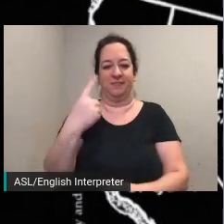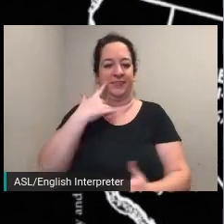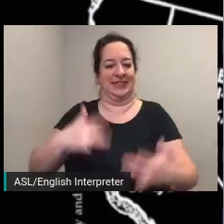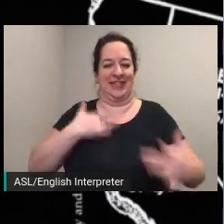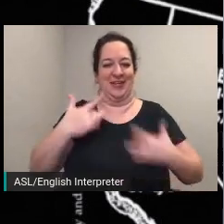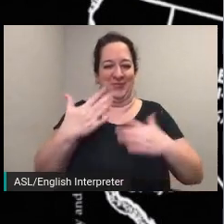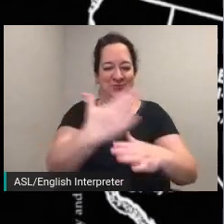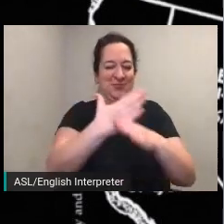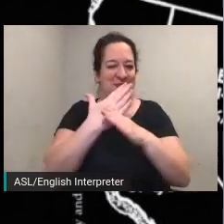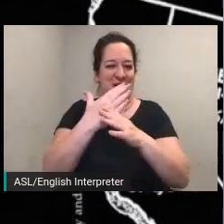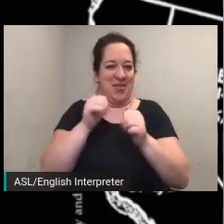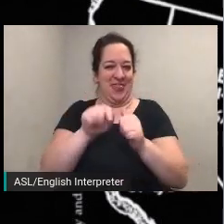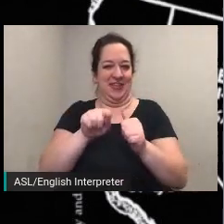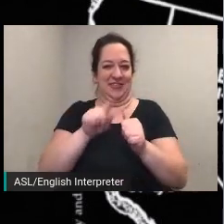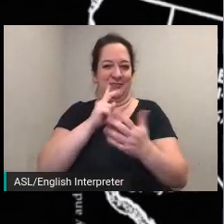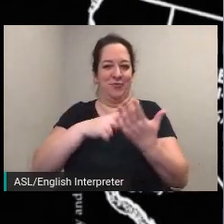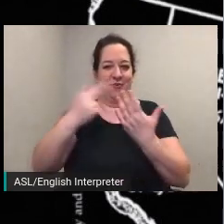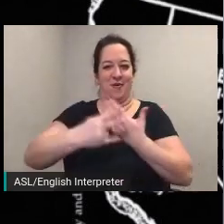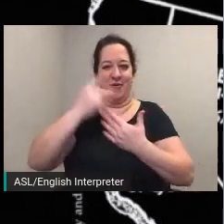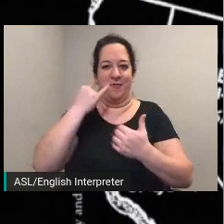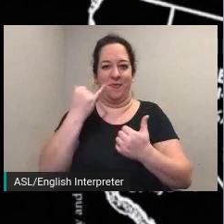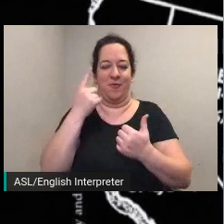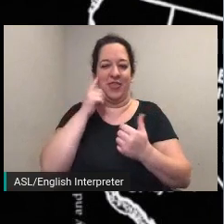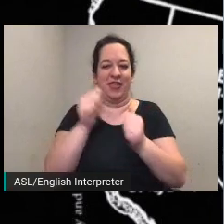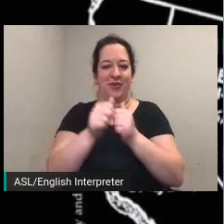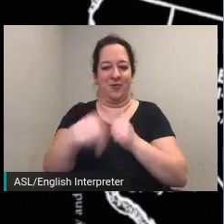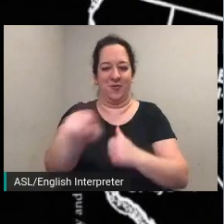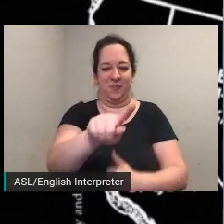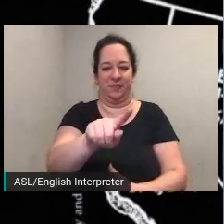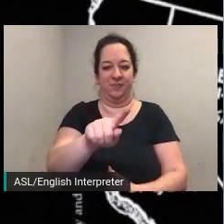and many other partners the suffragist social network essential